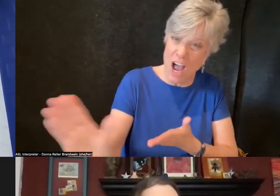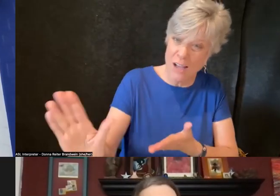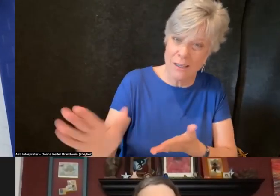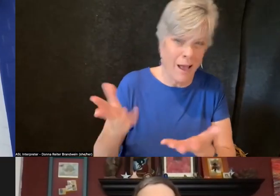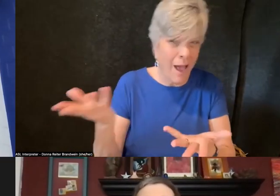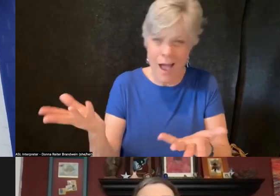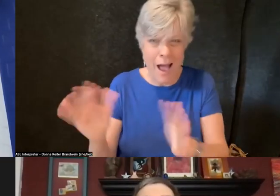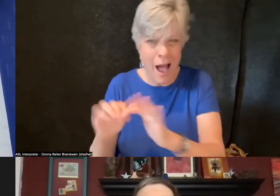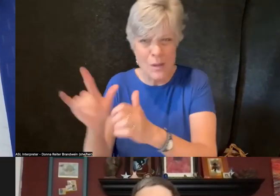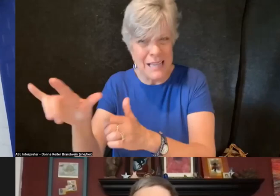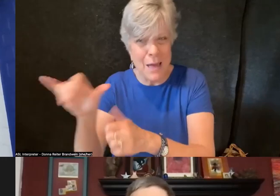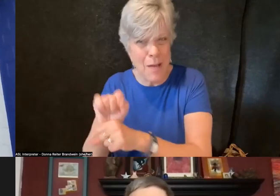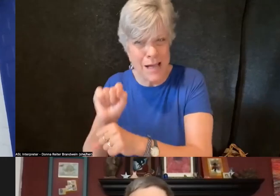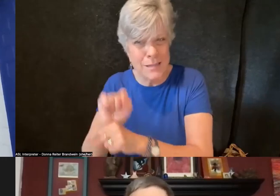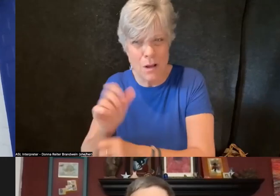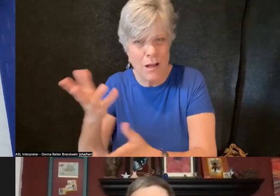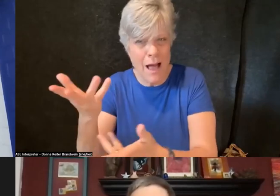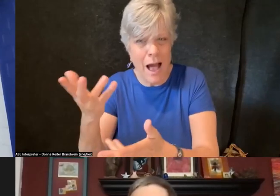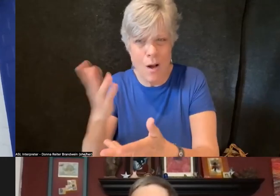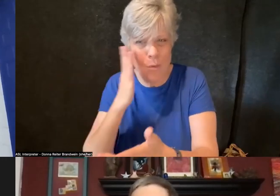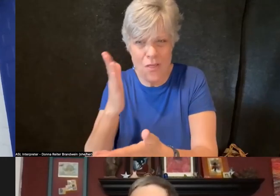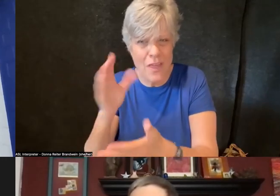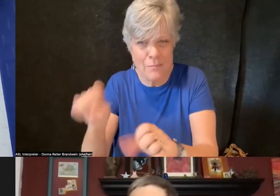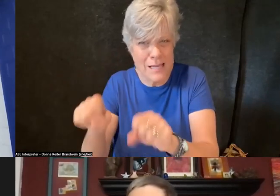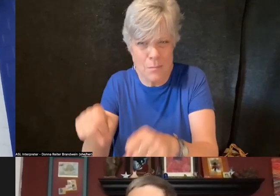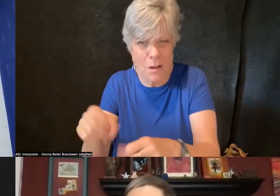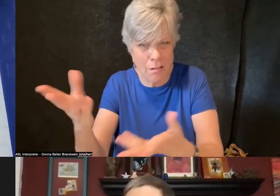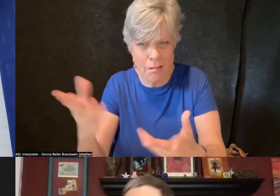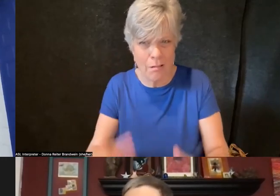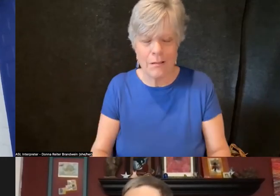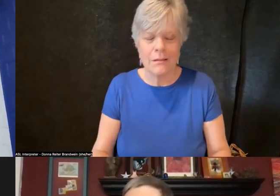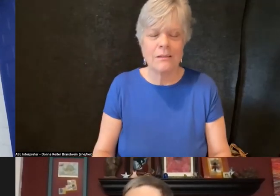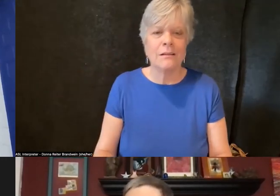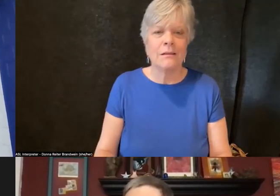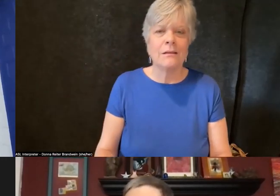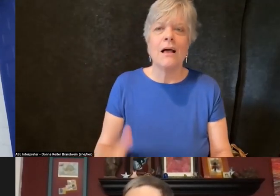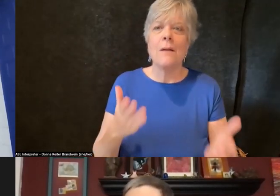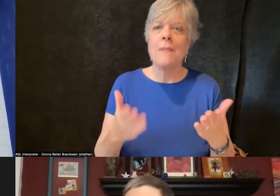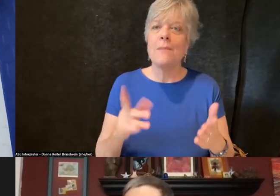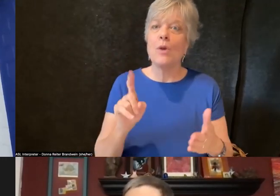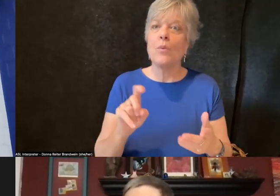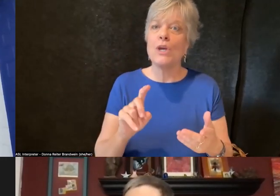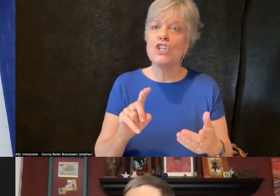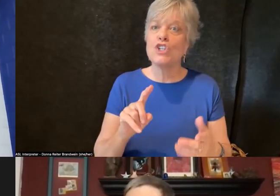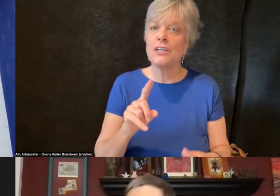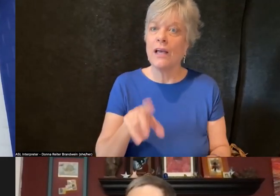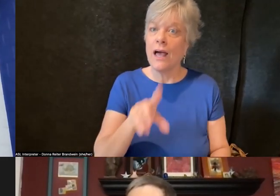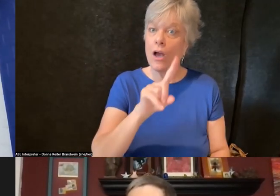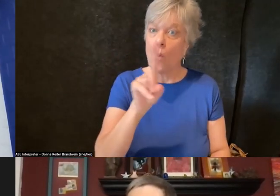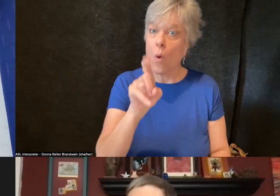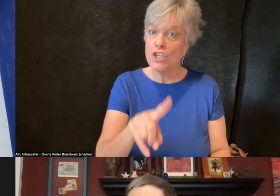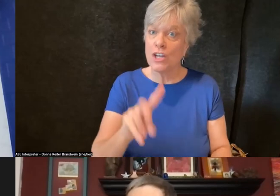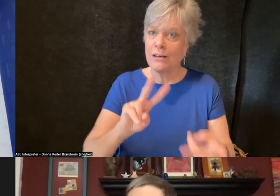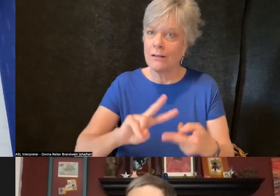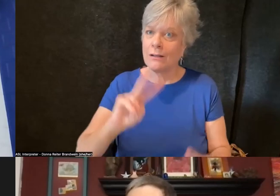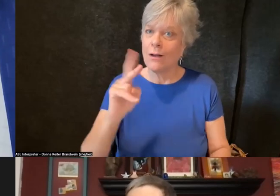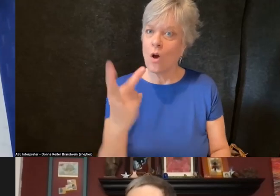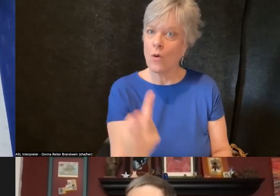And maybe the question should be reversed. Why not disability?